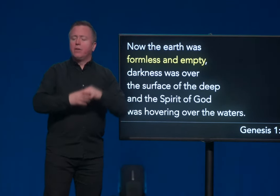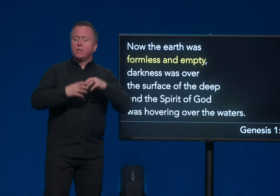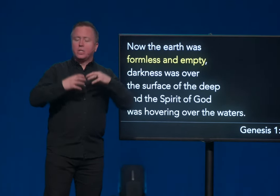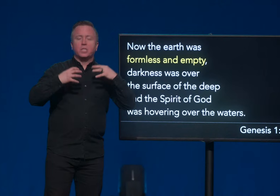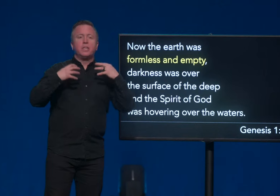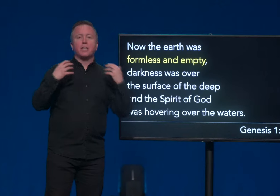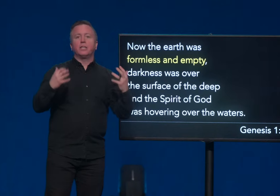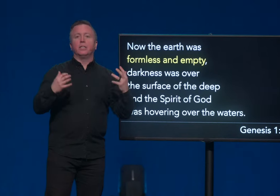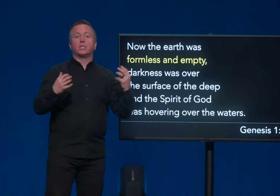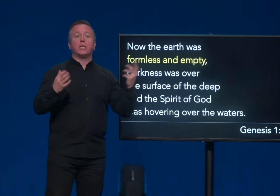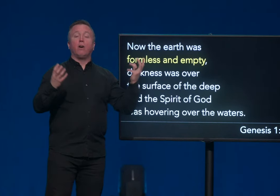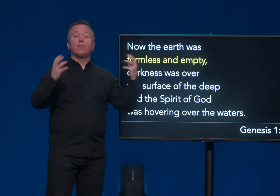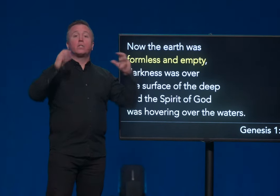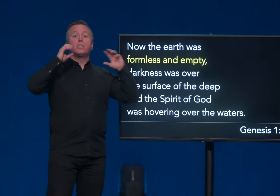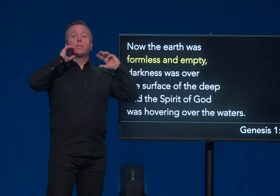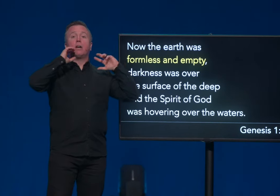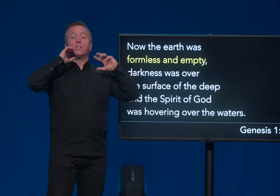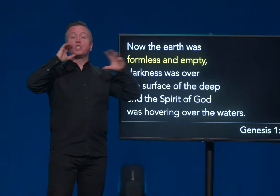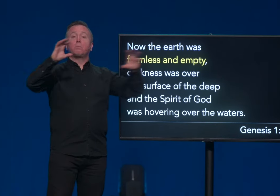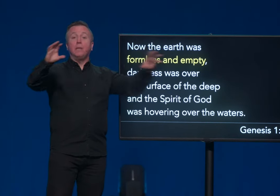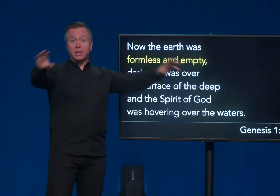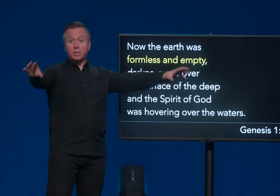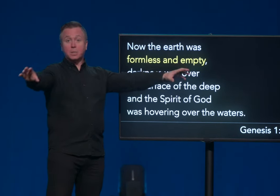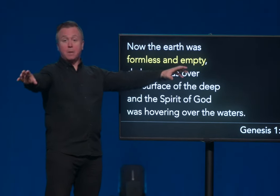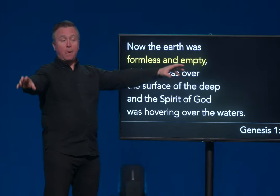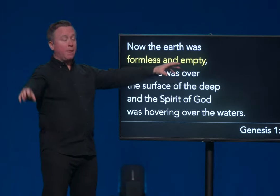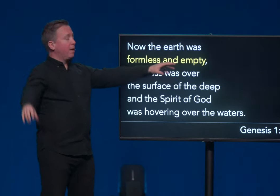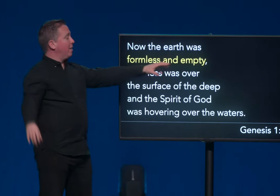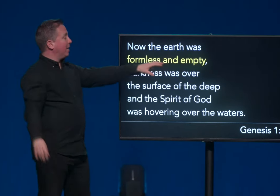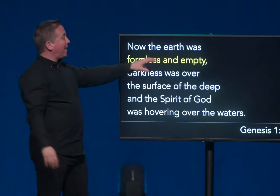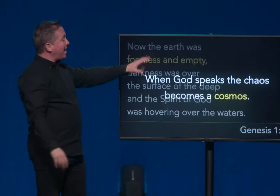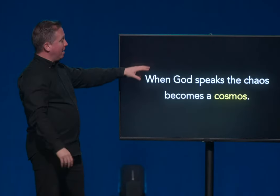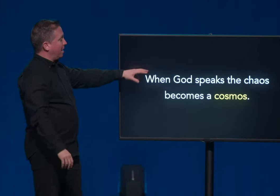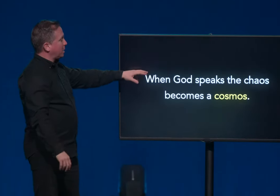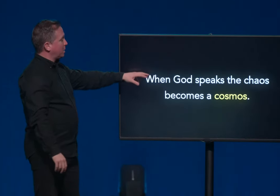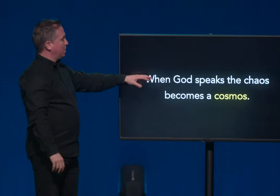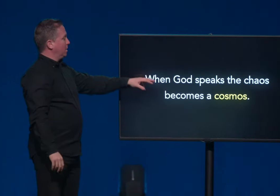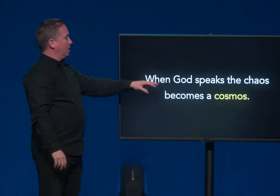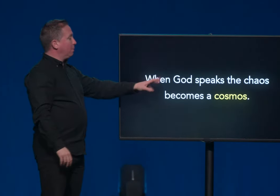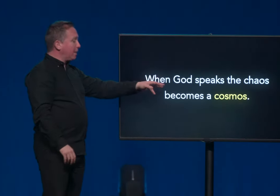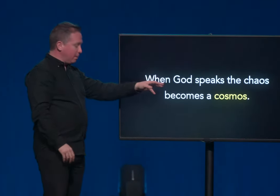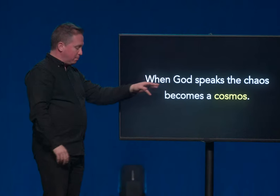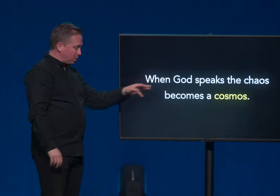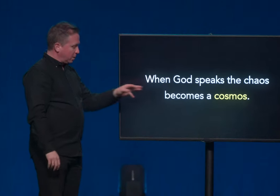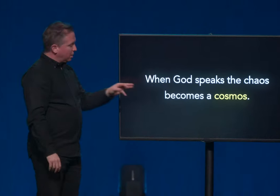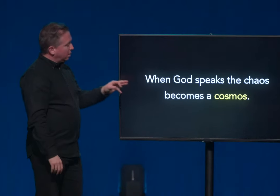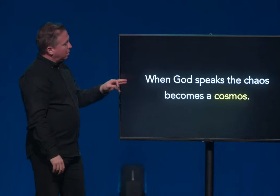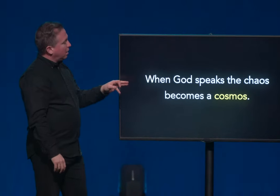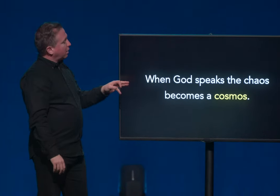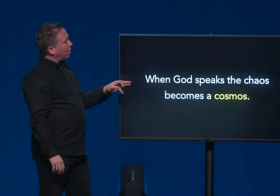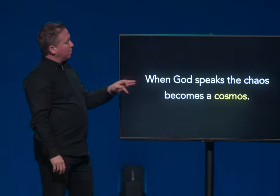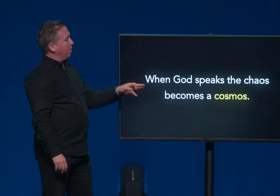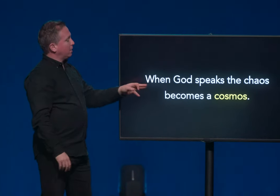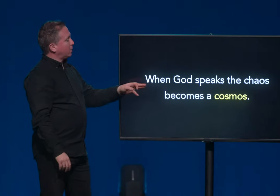There is this nothingness, and all of a sudden God speaks and the chaos becomes a cosmos.